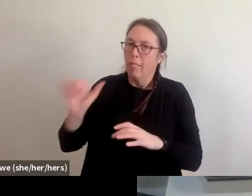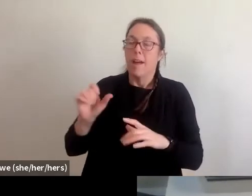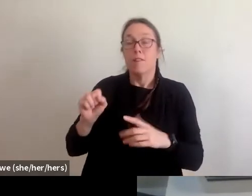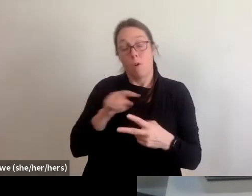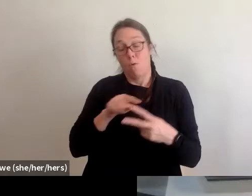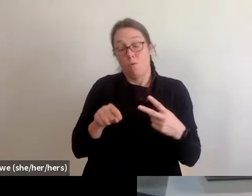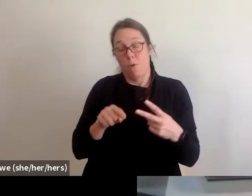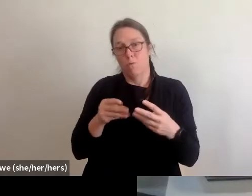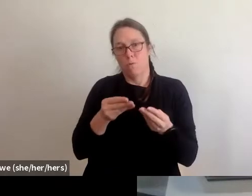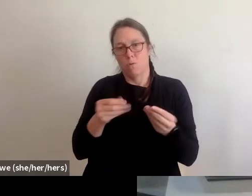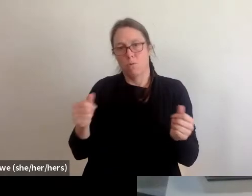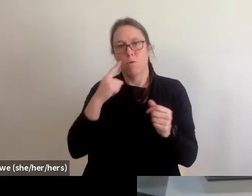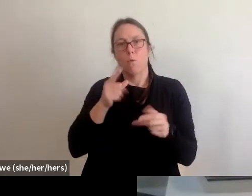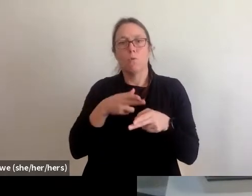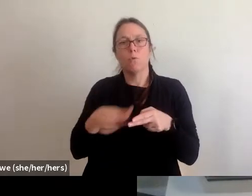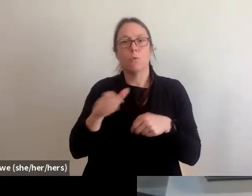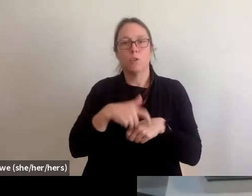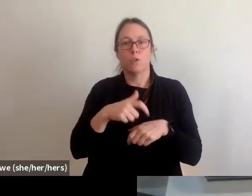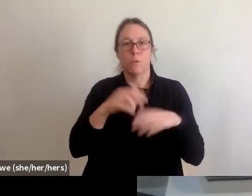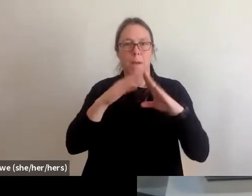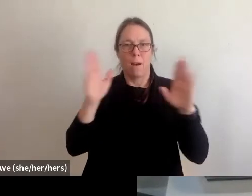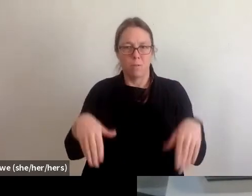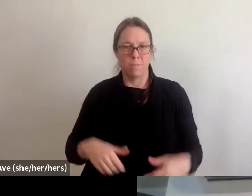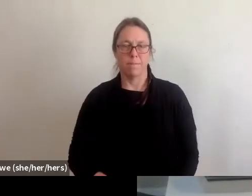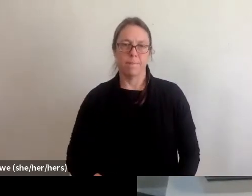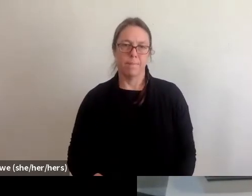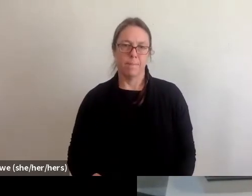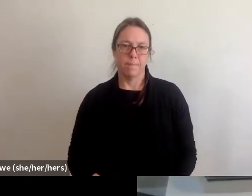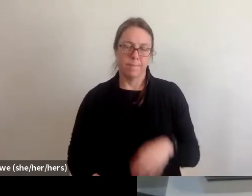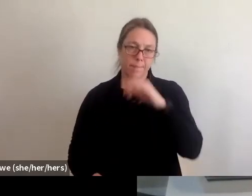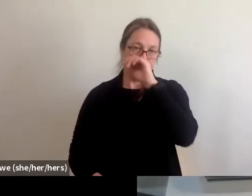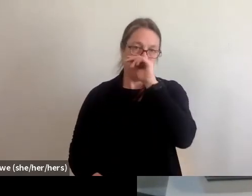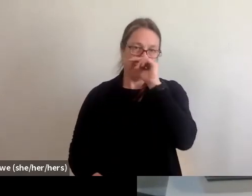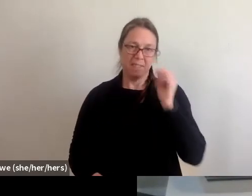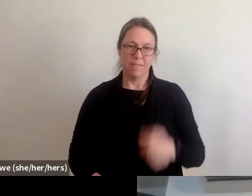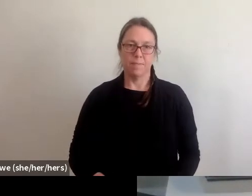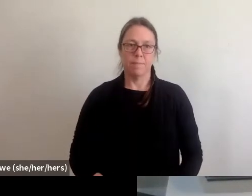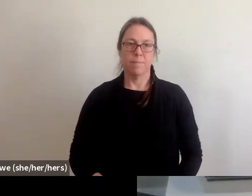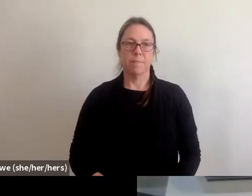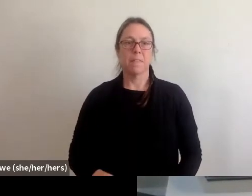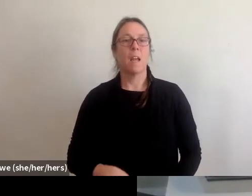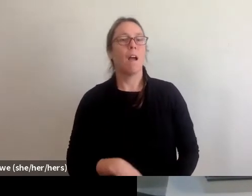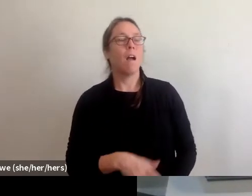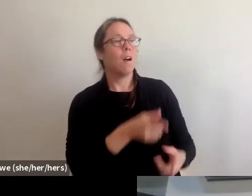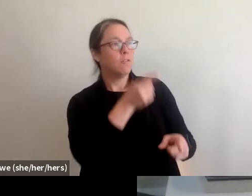in terms of short-term housing first and foremost. Right and I would like to say